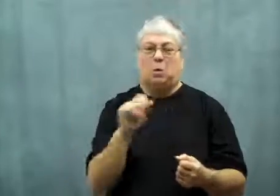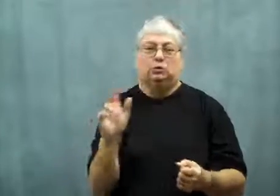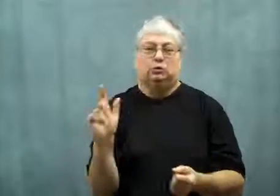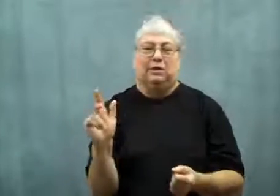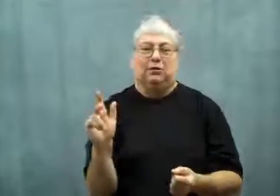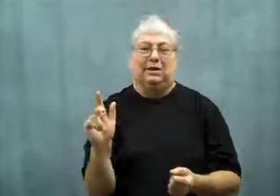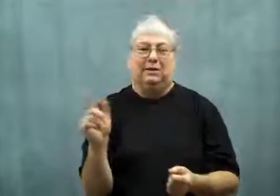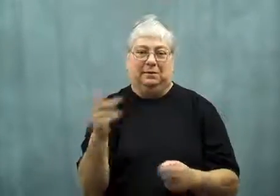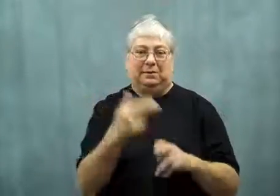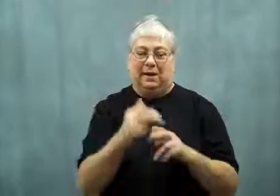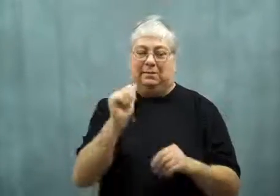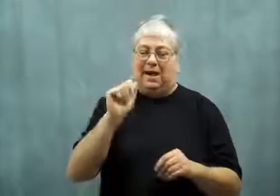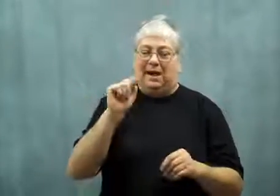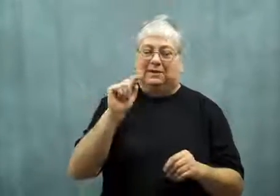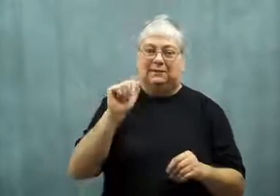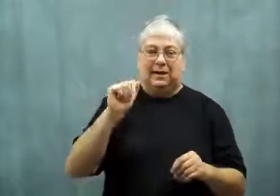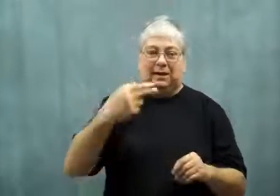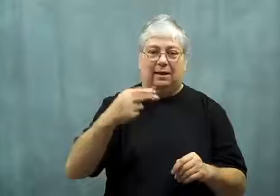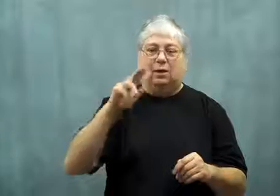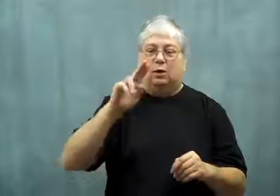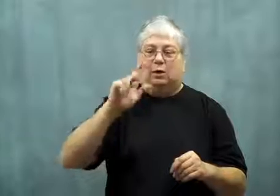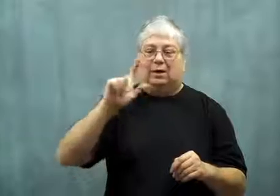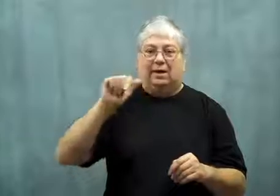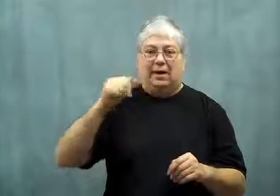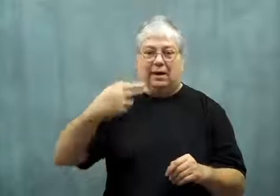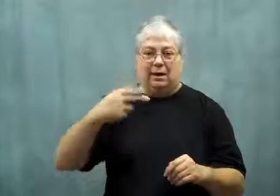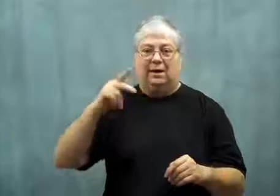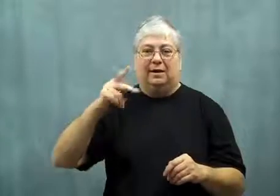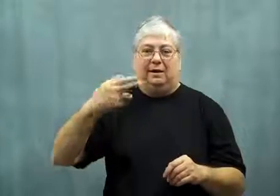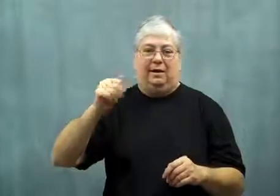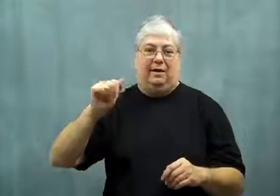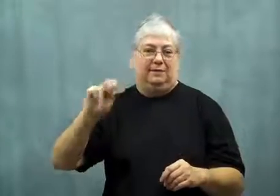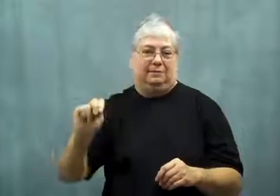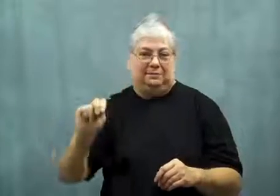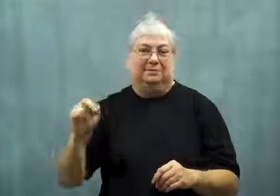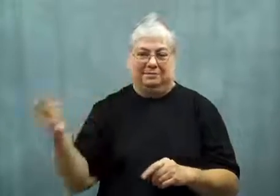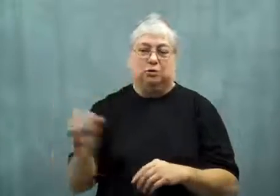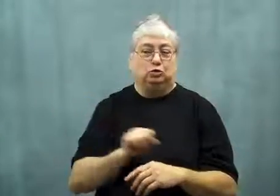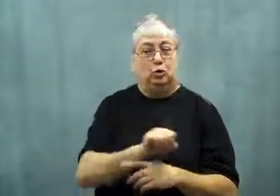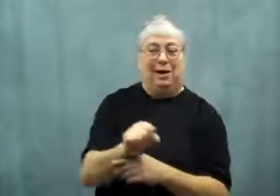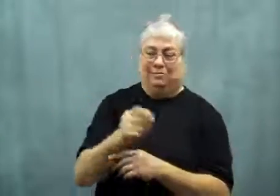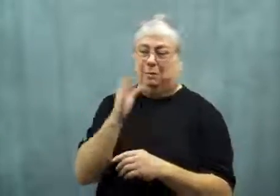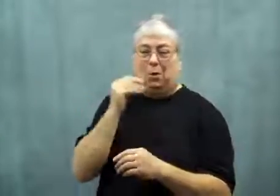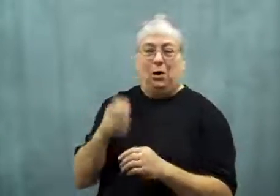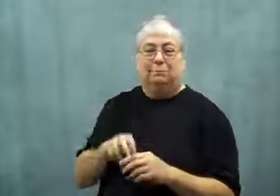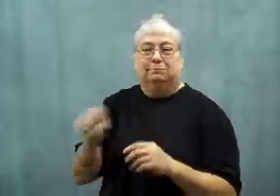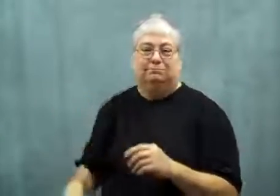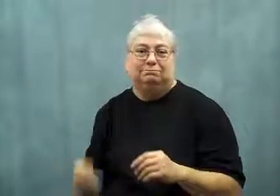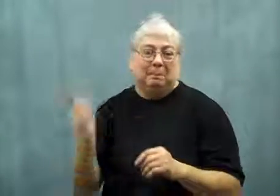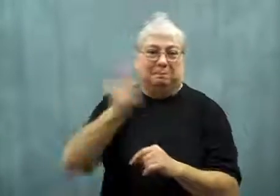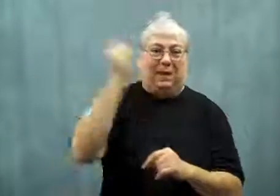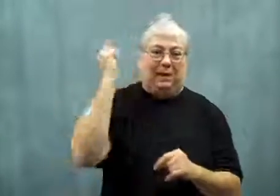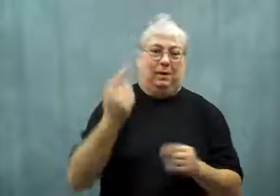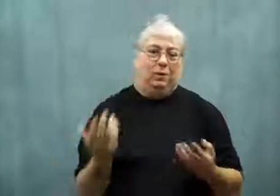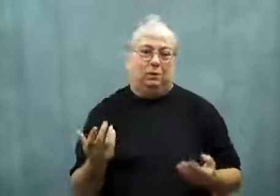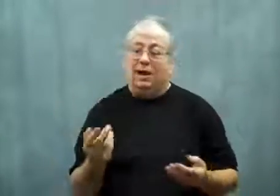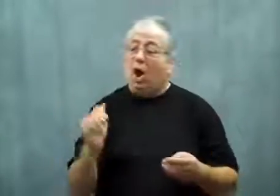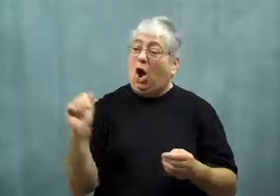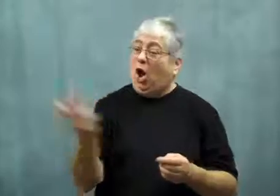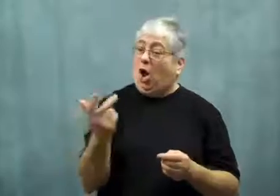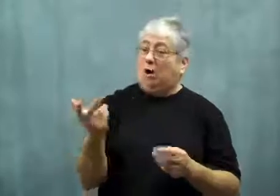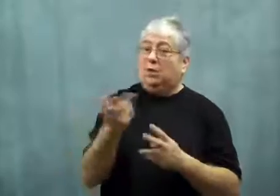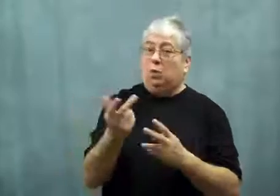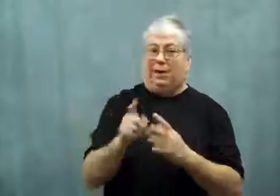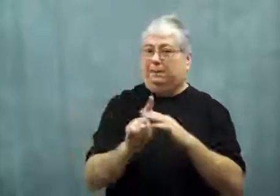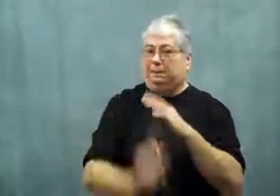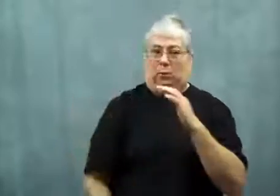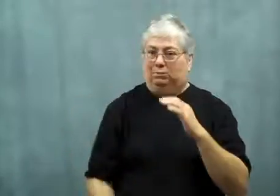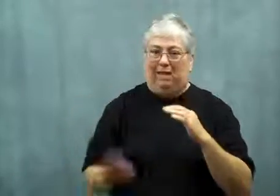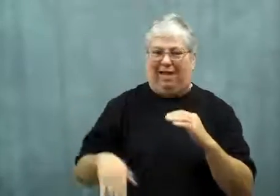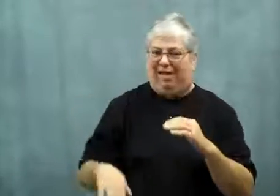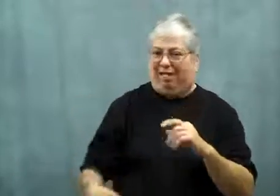23 year old Attah Ullah Khan.